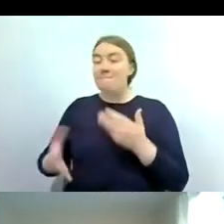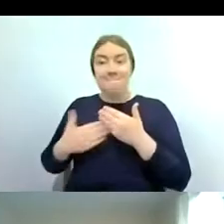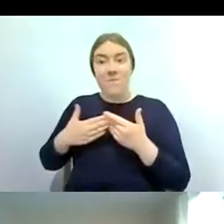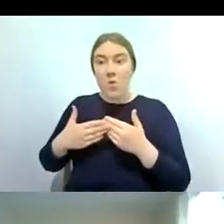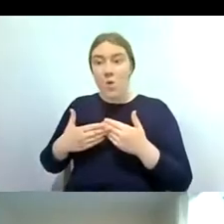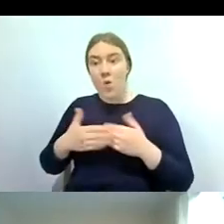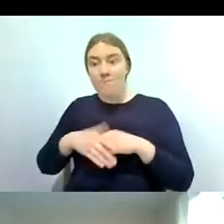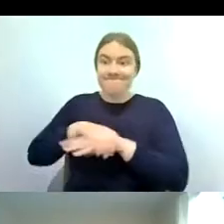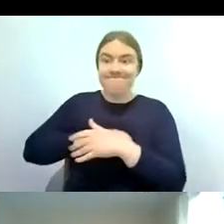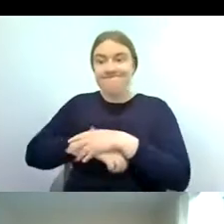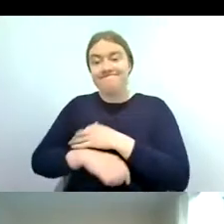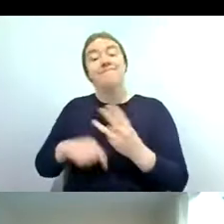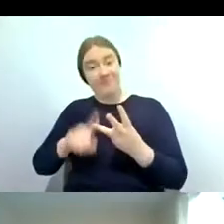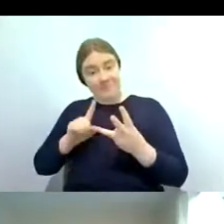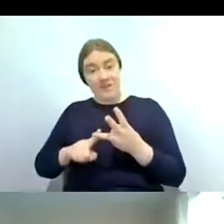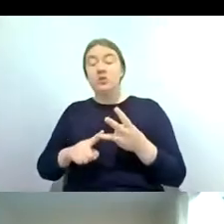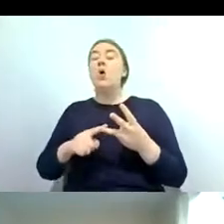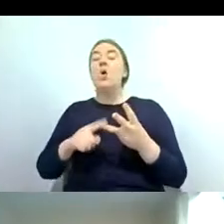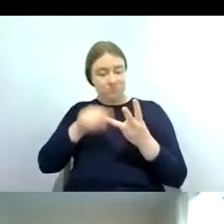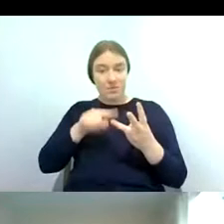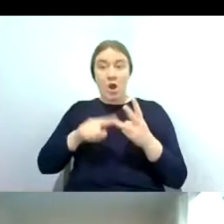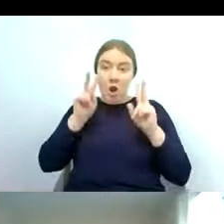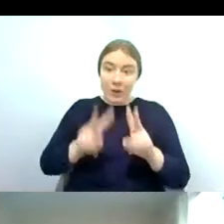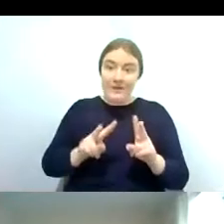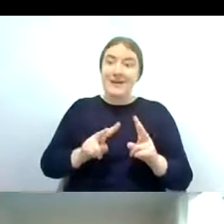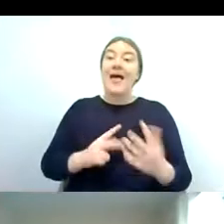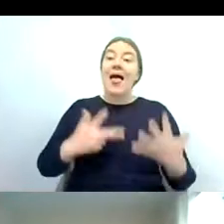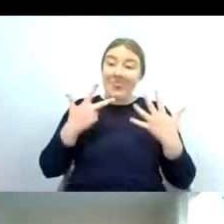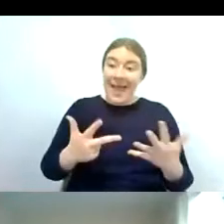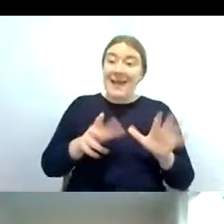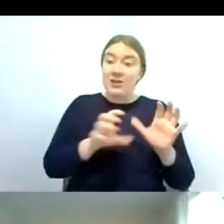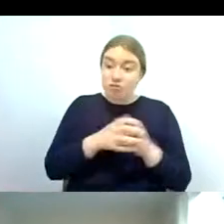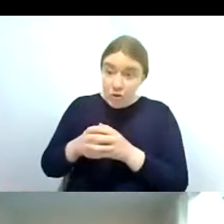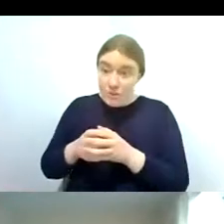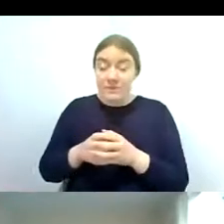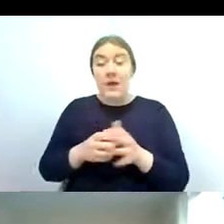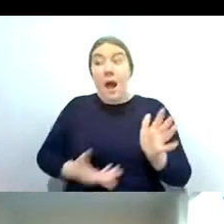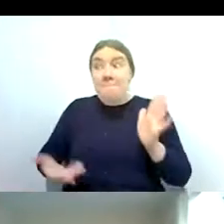looks at the eight groups that we've gone through tonight plus an additional 18 groups of riverfly